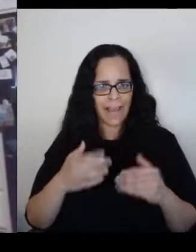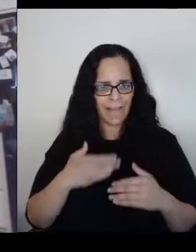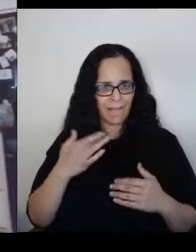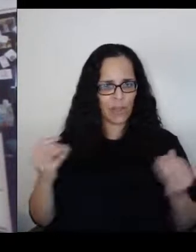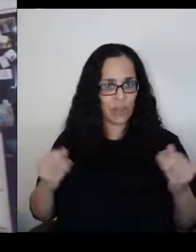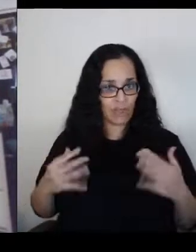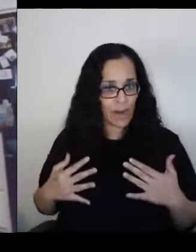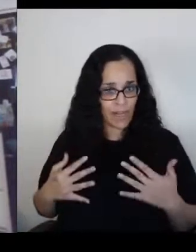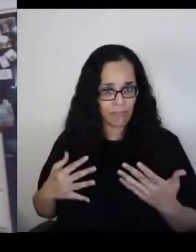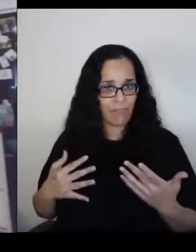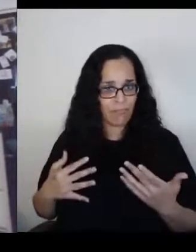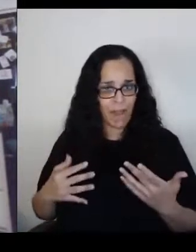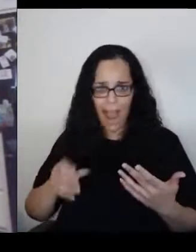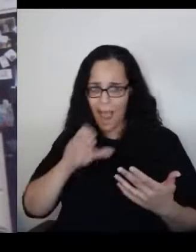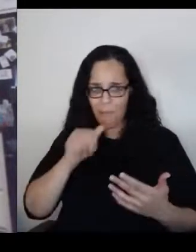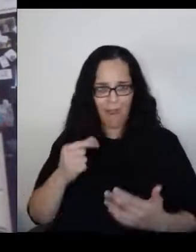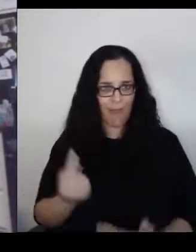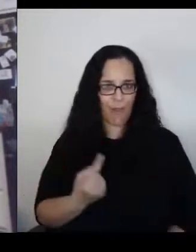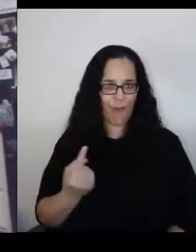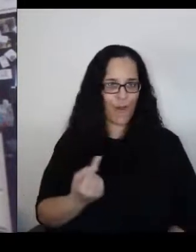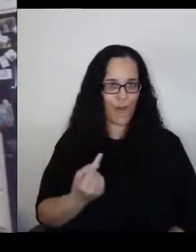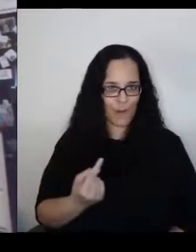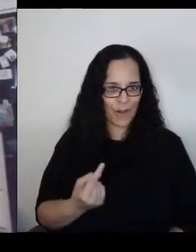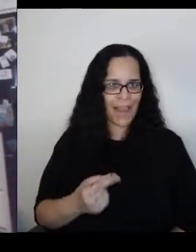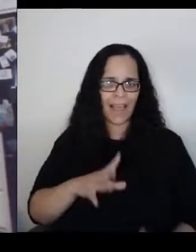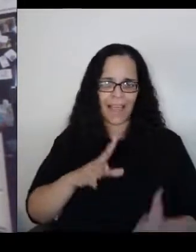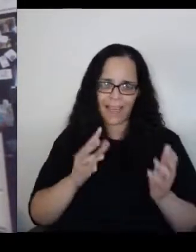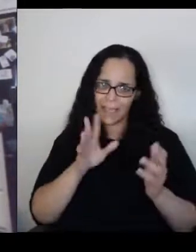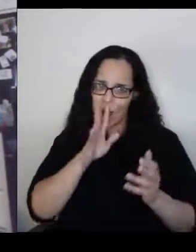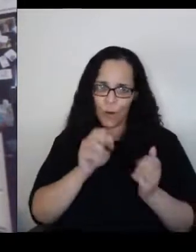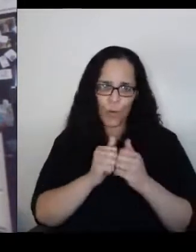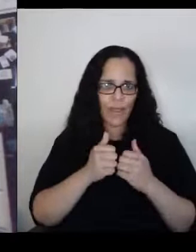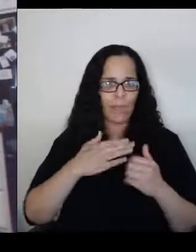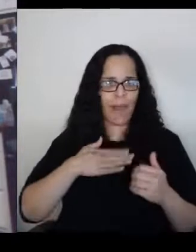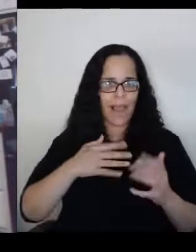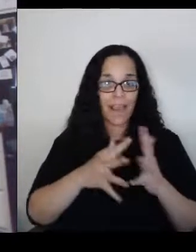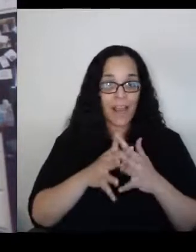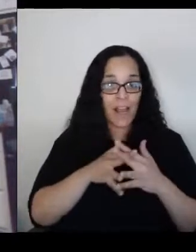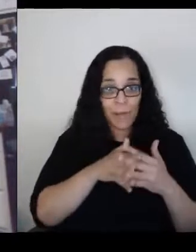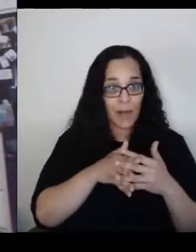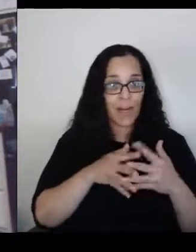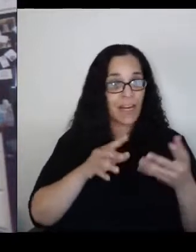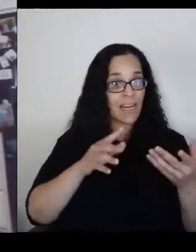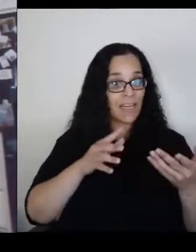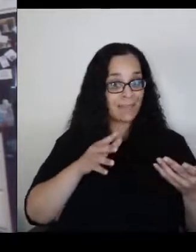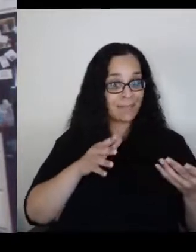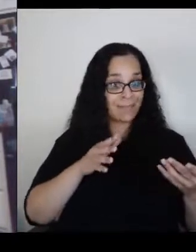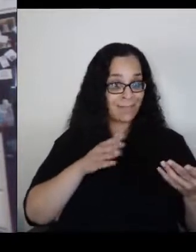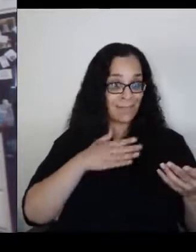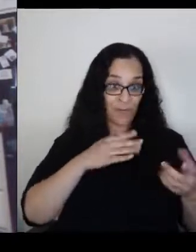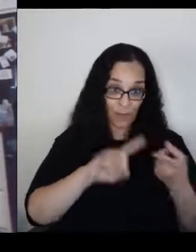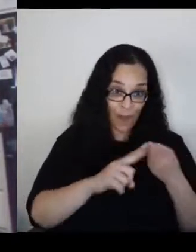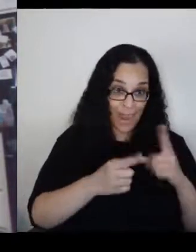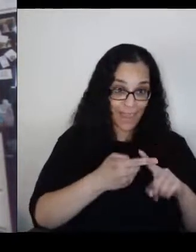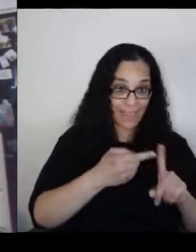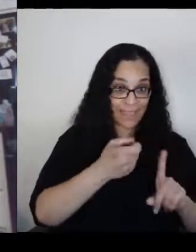I speak with my American friends who are Jewish and they are also seeing what's going on